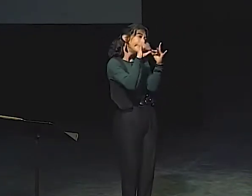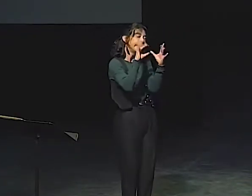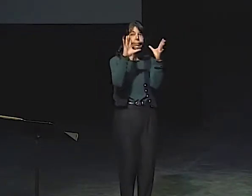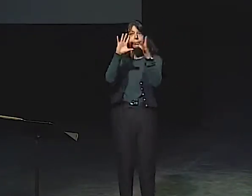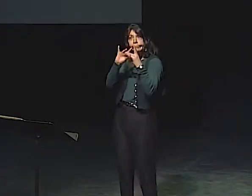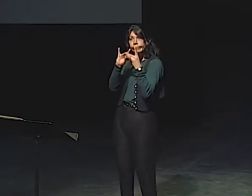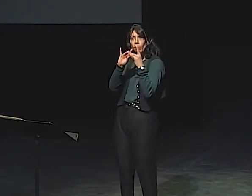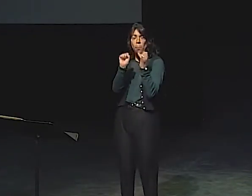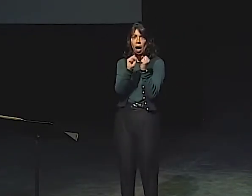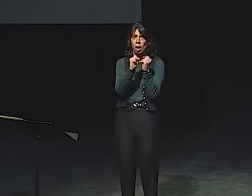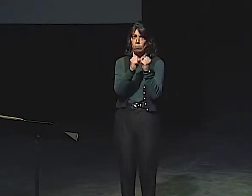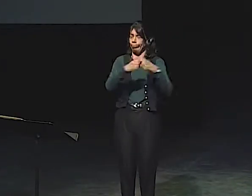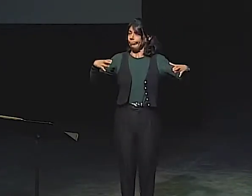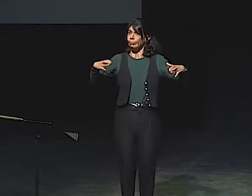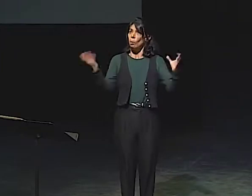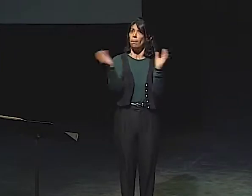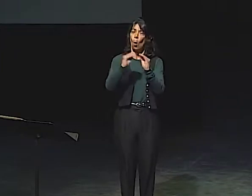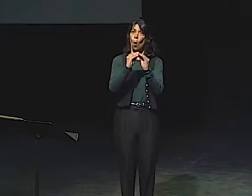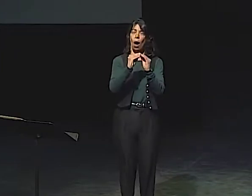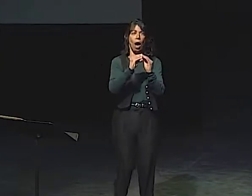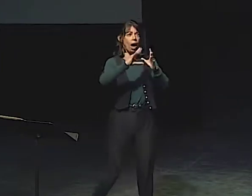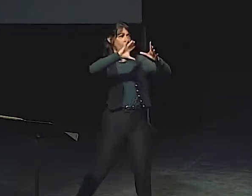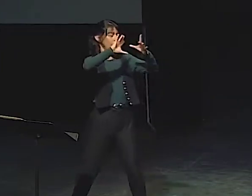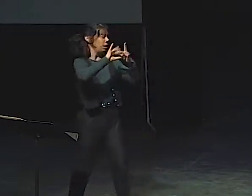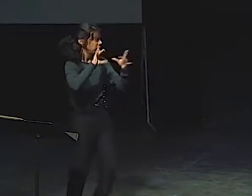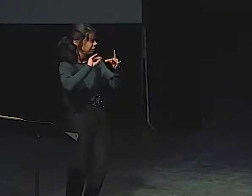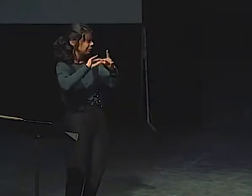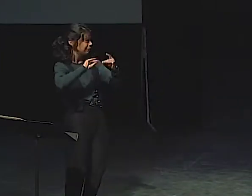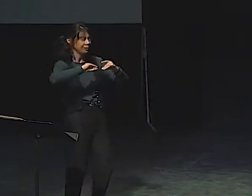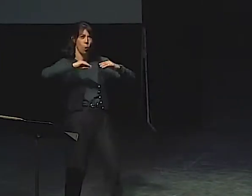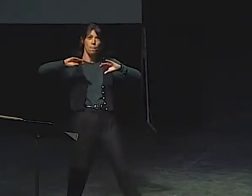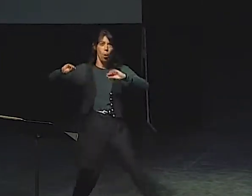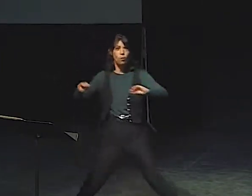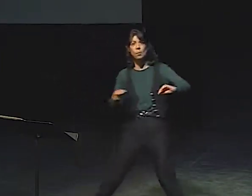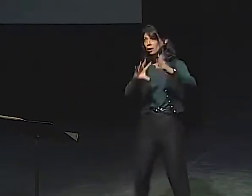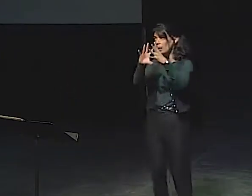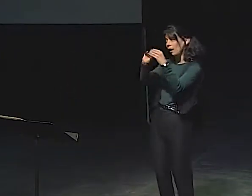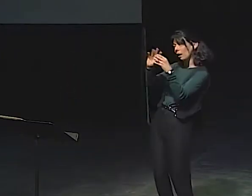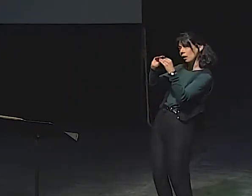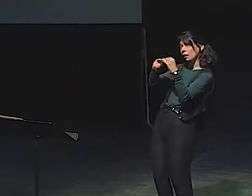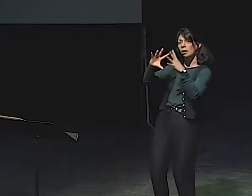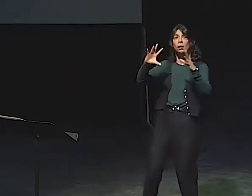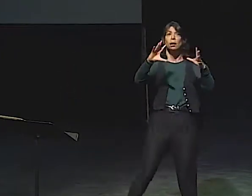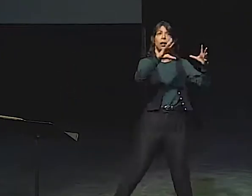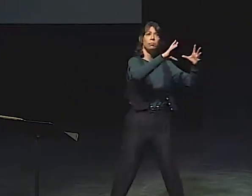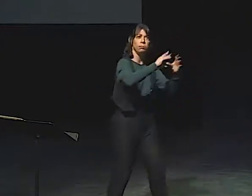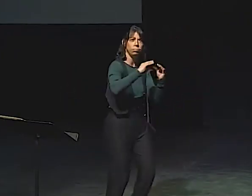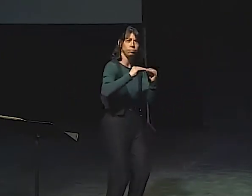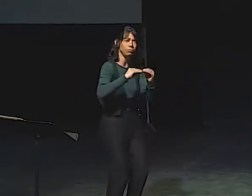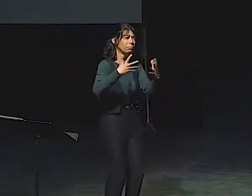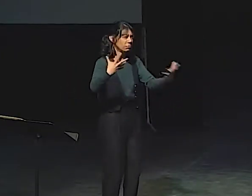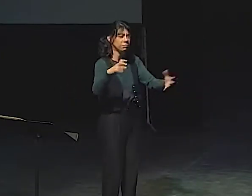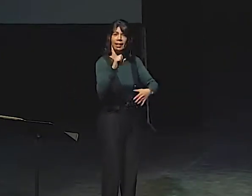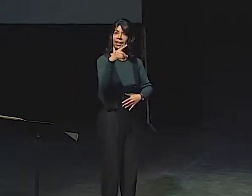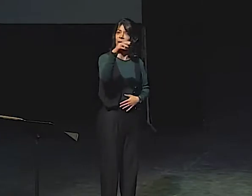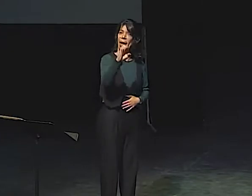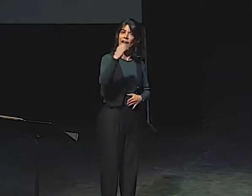FOR EXAMPLE, IN TALKING, YOU GO BACK AND FORTH, BACK AND FORTH, BUT TO MAKE IT LARGER,